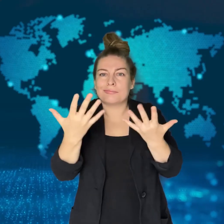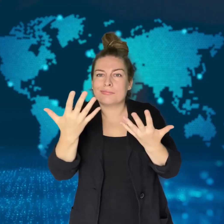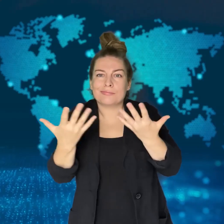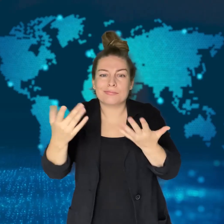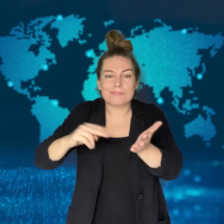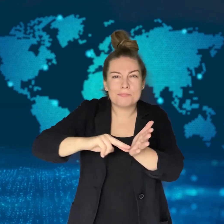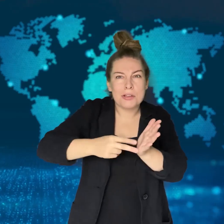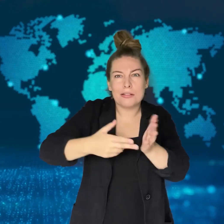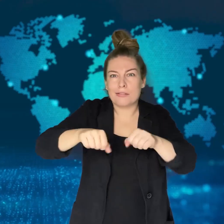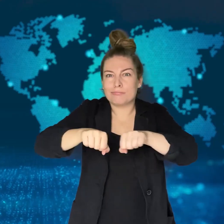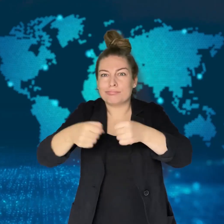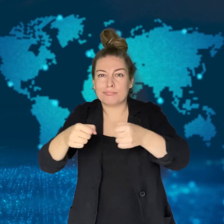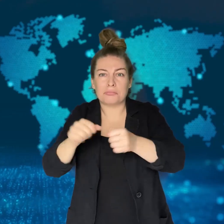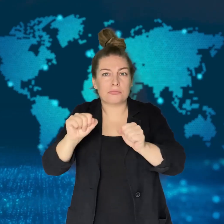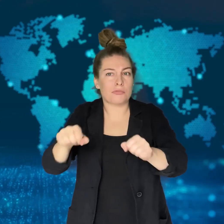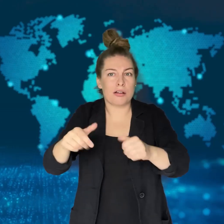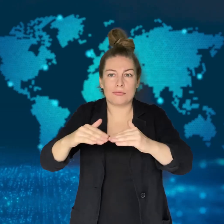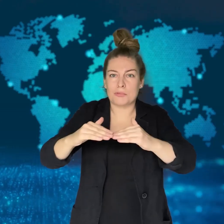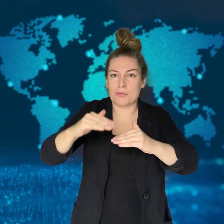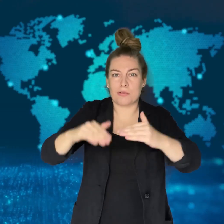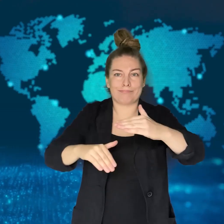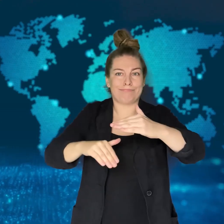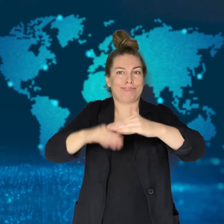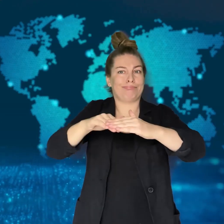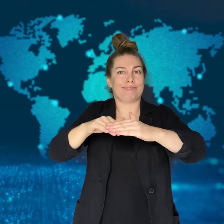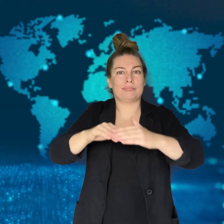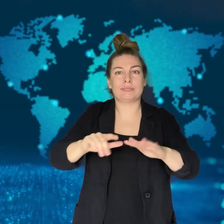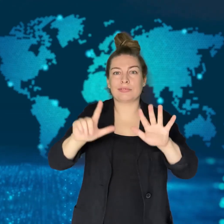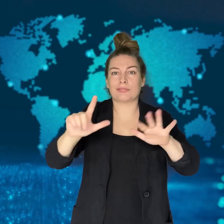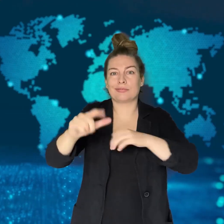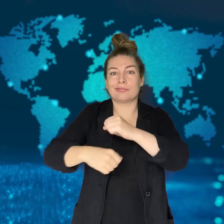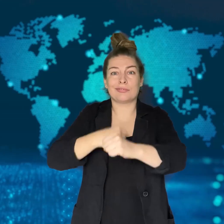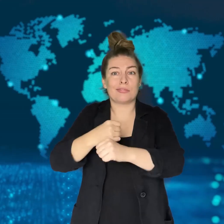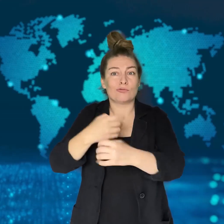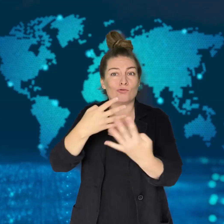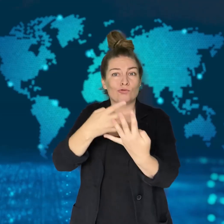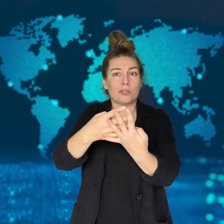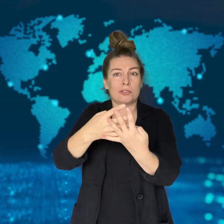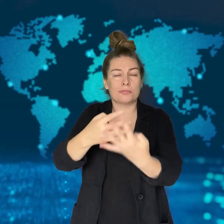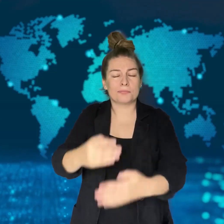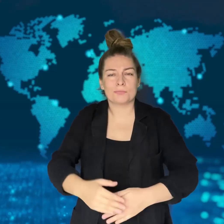seven years regardless of the person's intent.